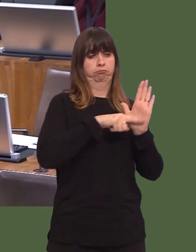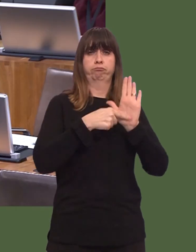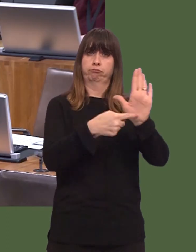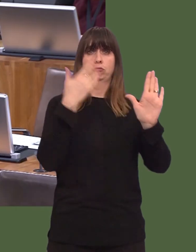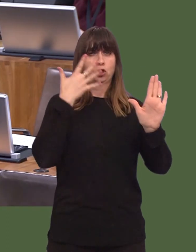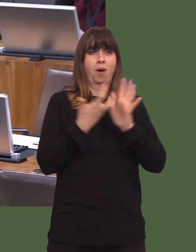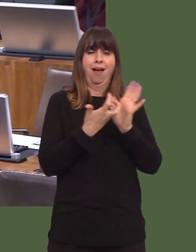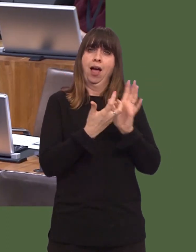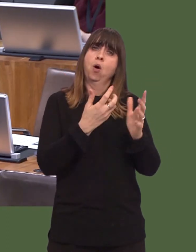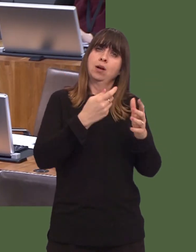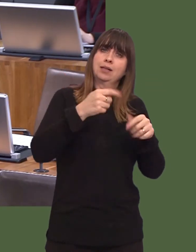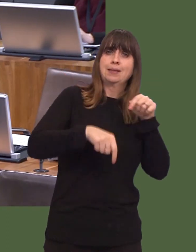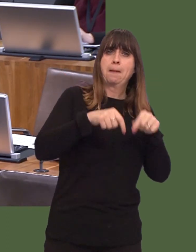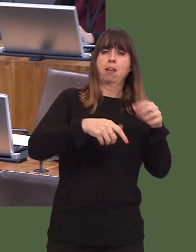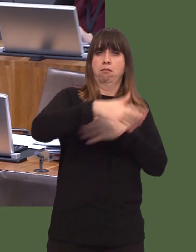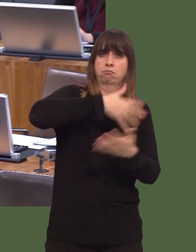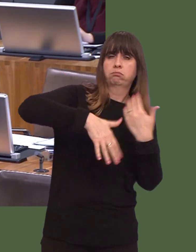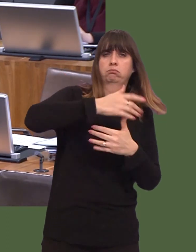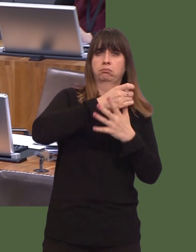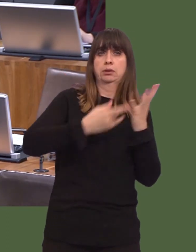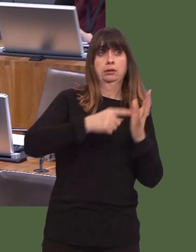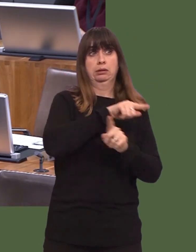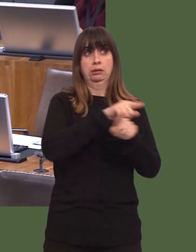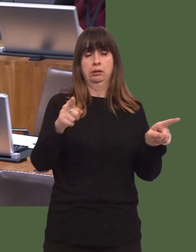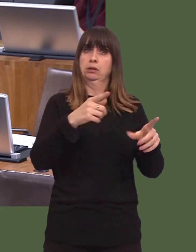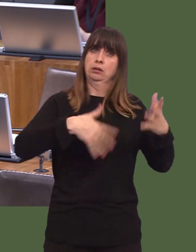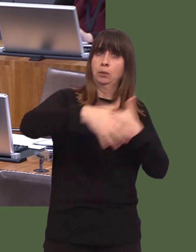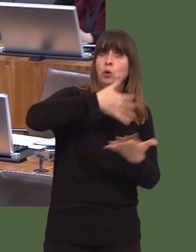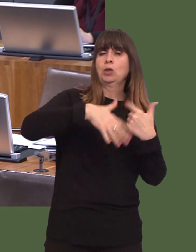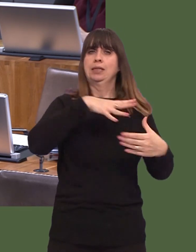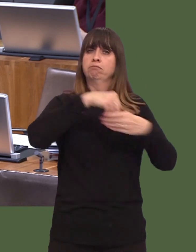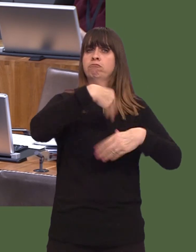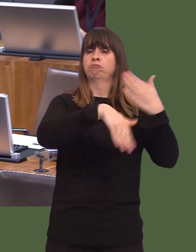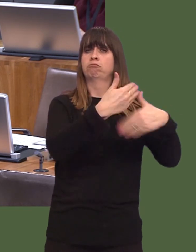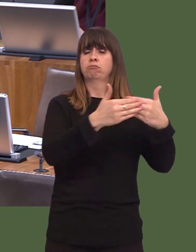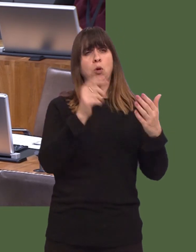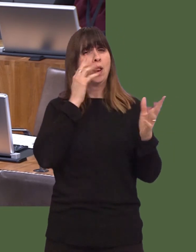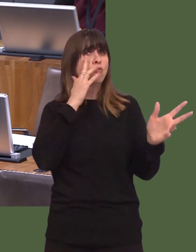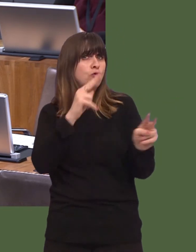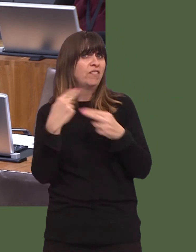in their communities. We will be looking to review the framework this year, embracing, of course, the principles